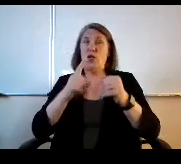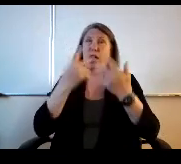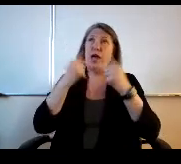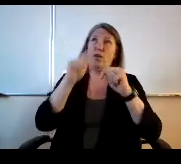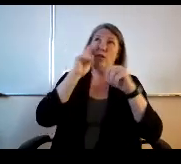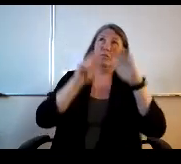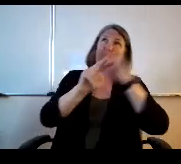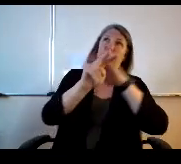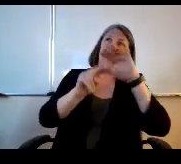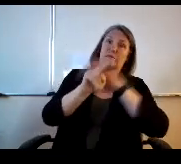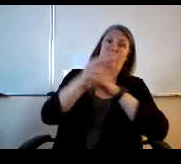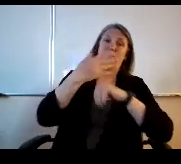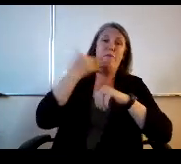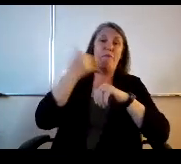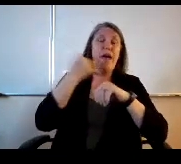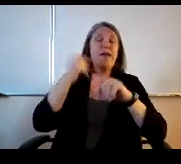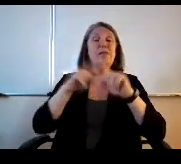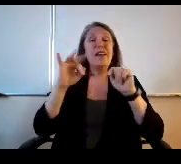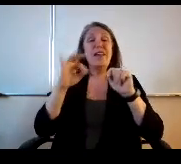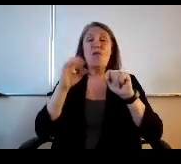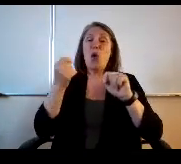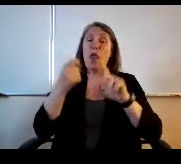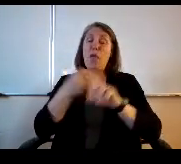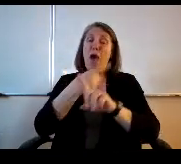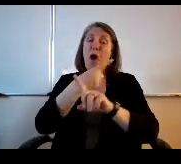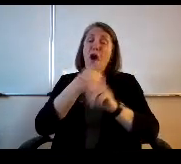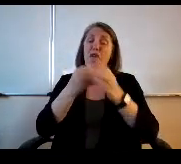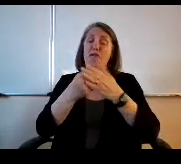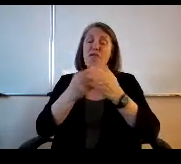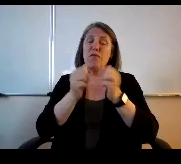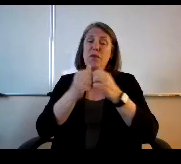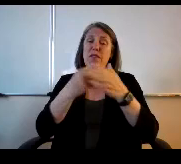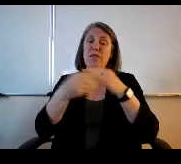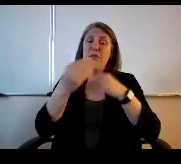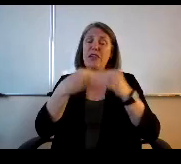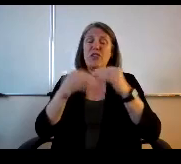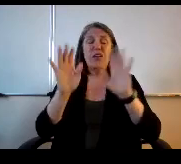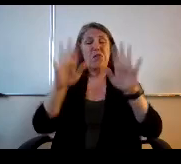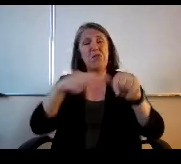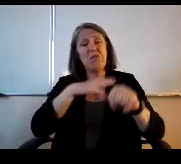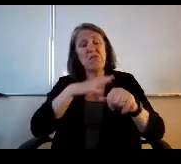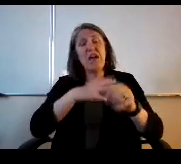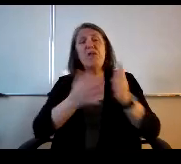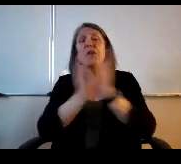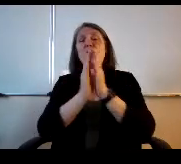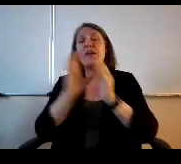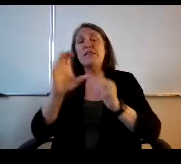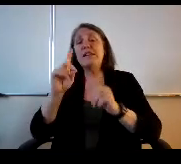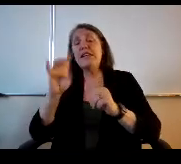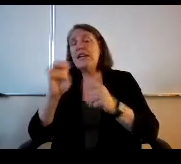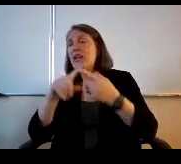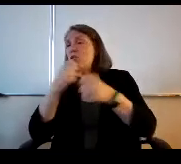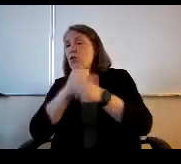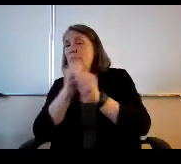if we're a little off the mark with our budgeting, we just we request of CDE to make some amendments,